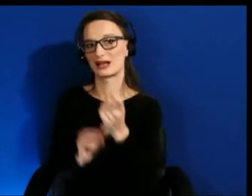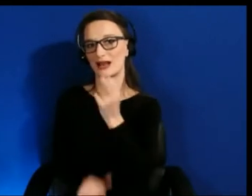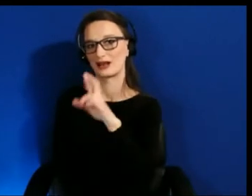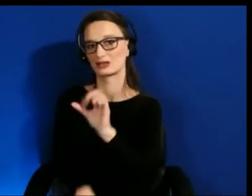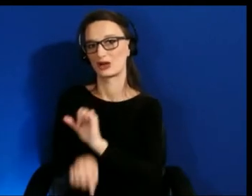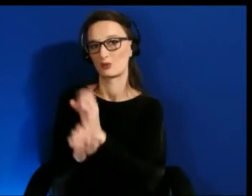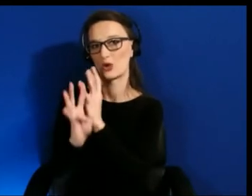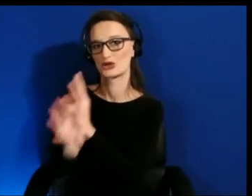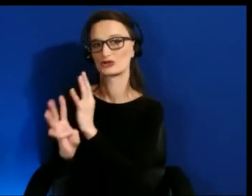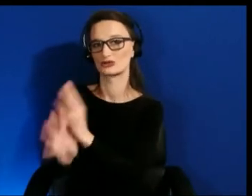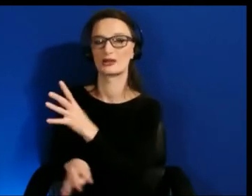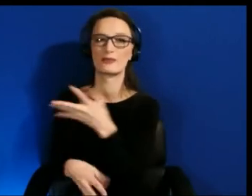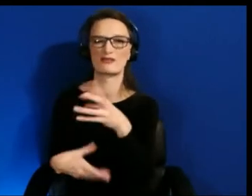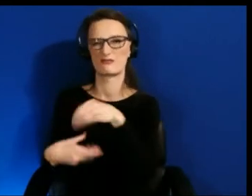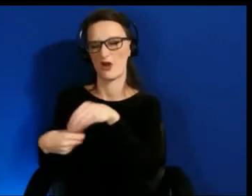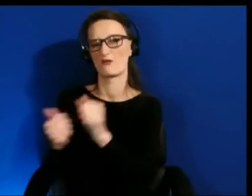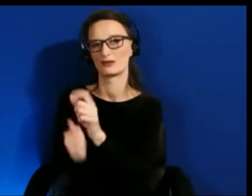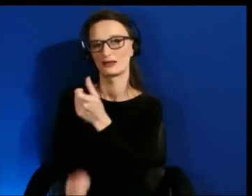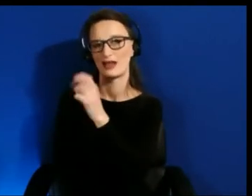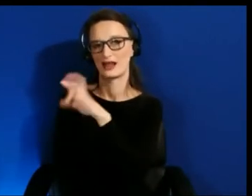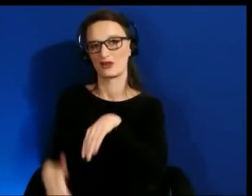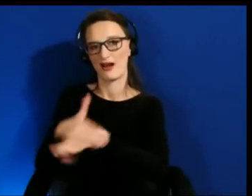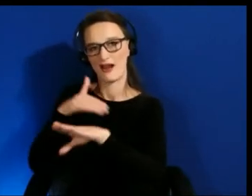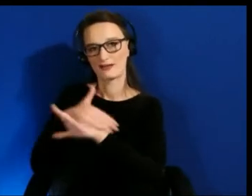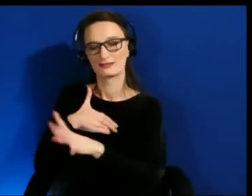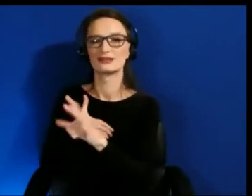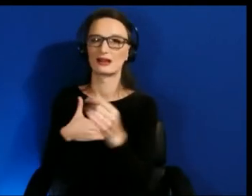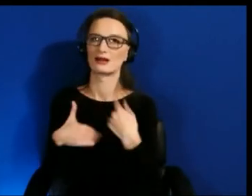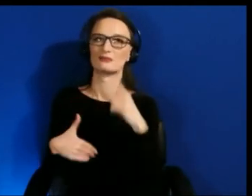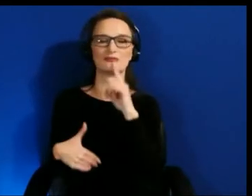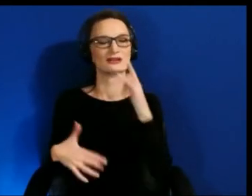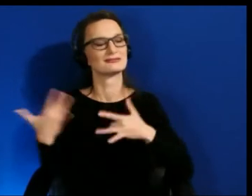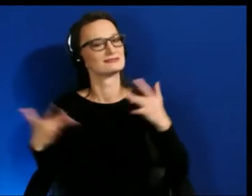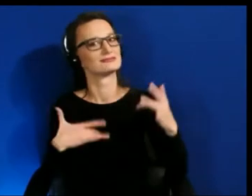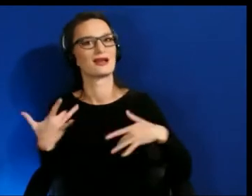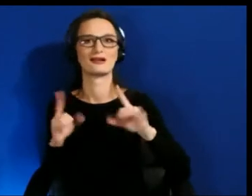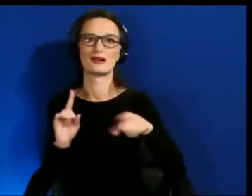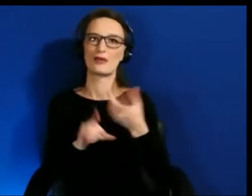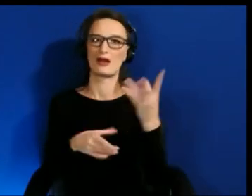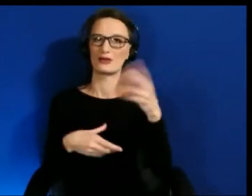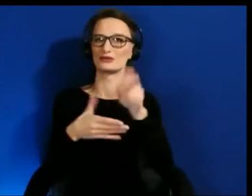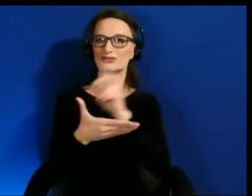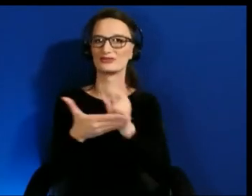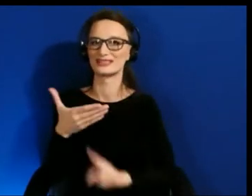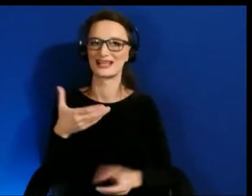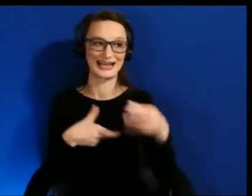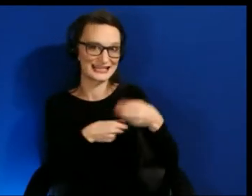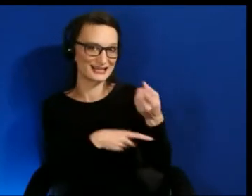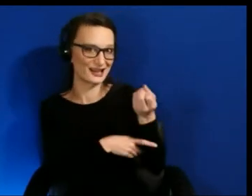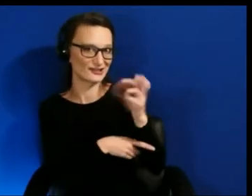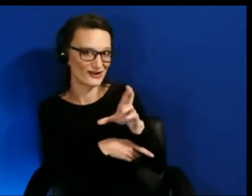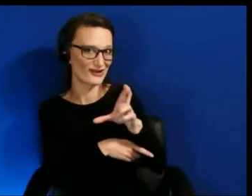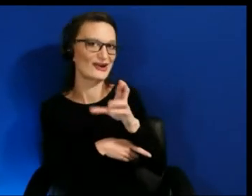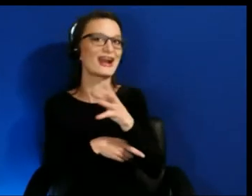I am very excited by inclusive design in XR, both the inclusive design element and the XR part